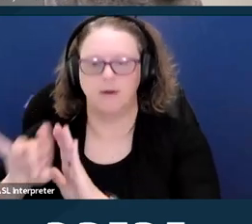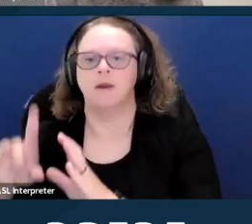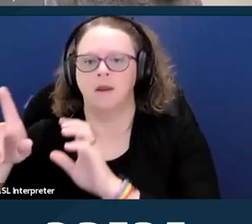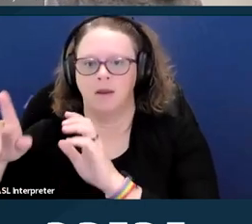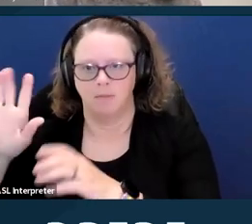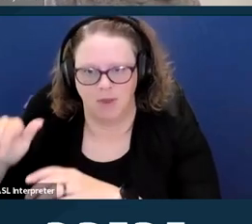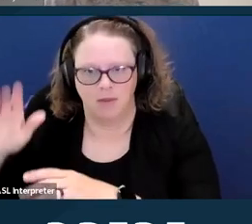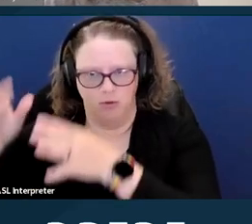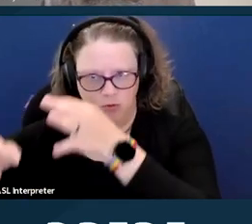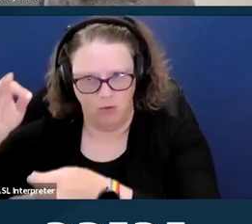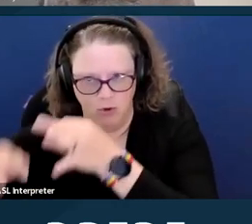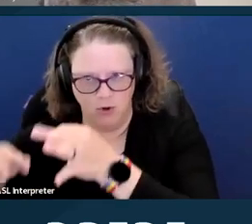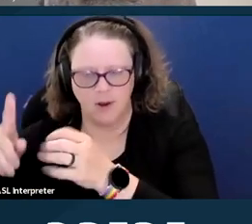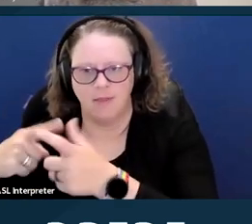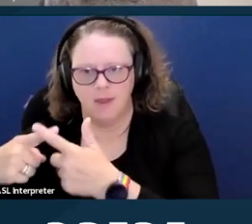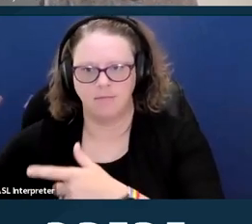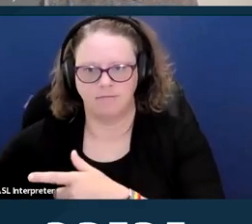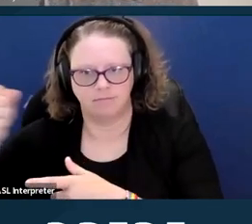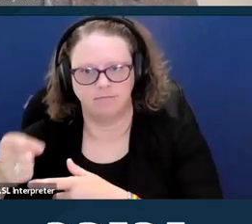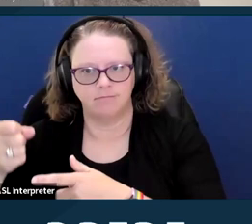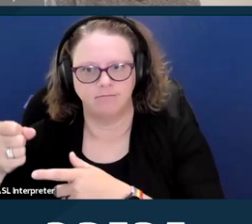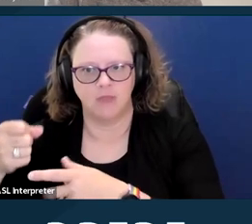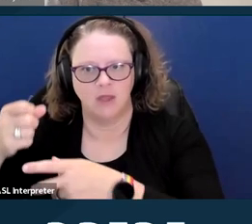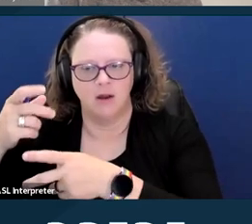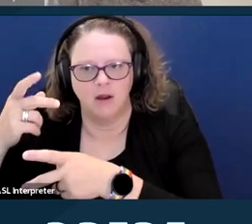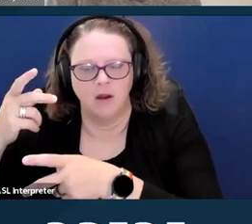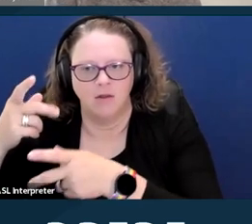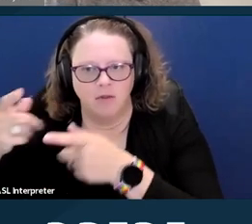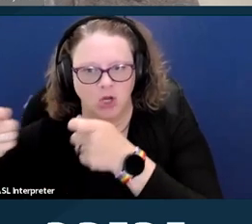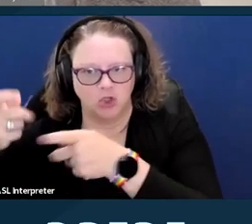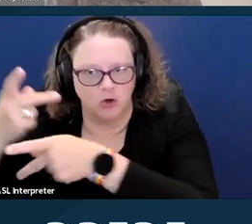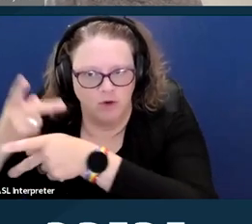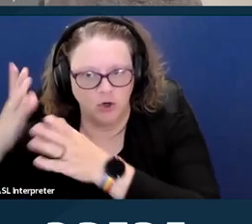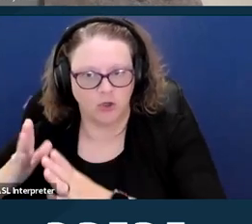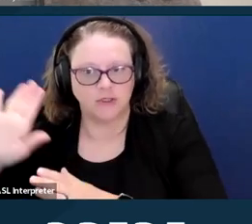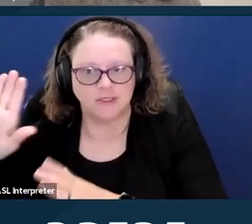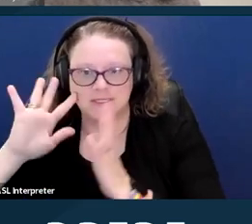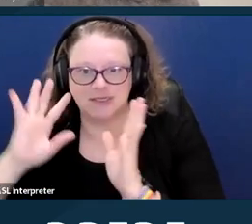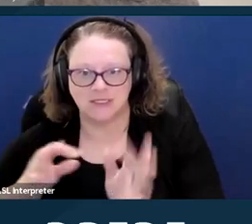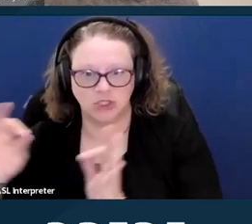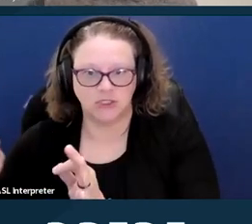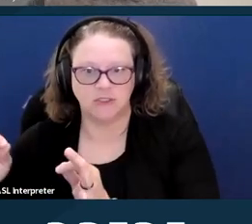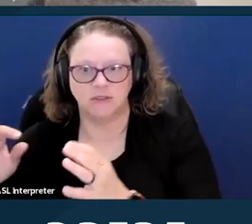and can only be removed by a court. And the conservator's decisions must be approved by a court.